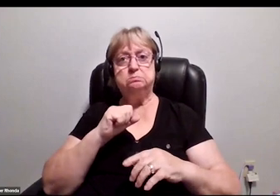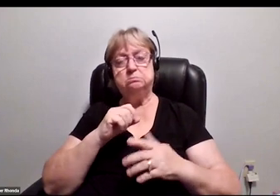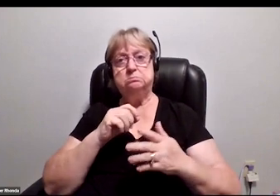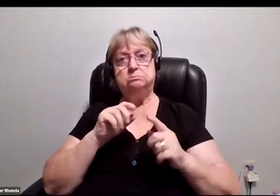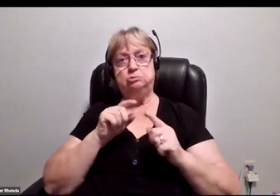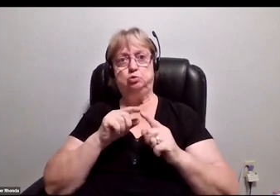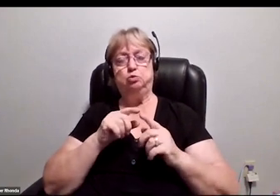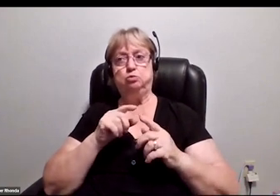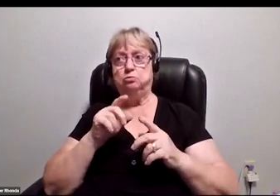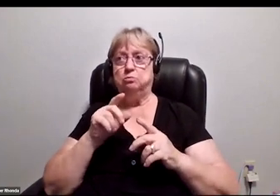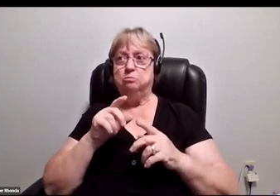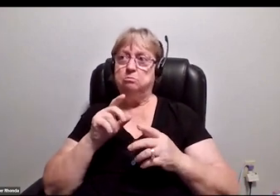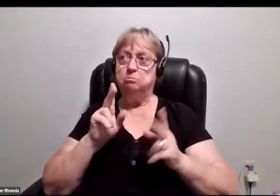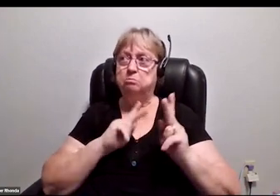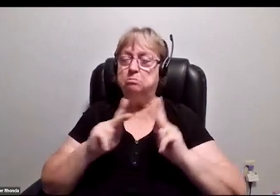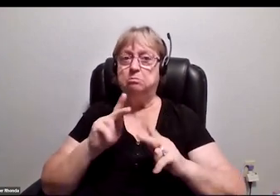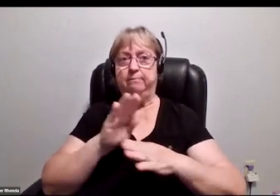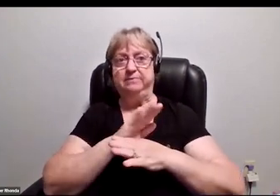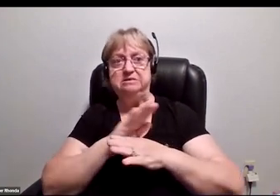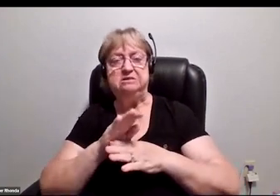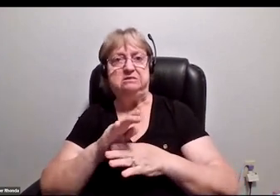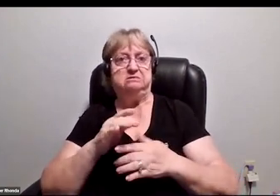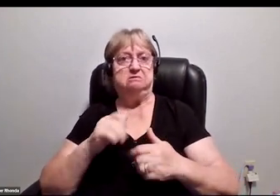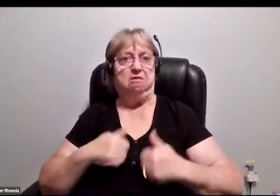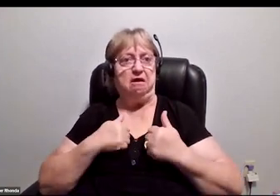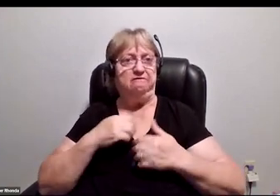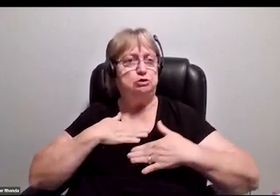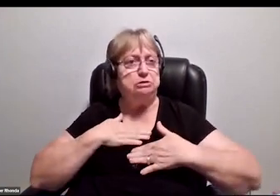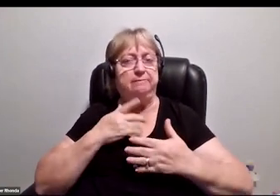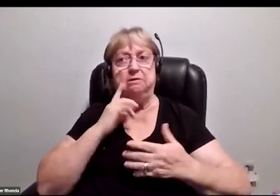live entertainment firms to discuss maybe ticketing or to discuss